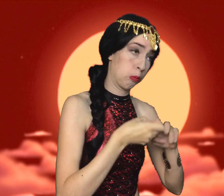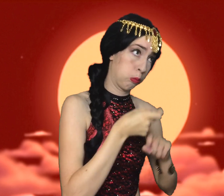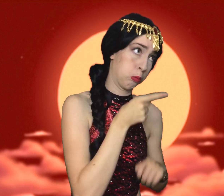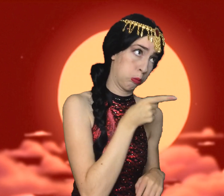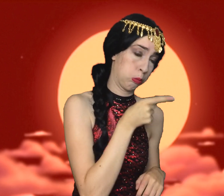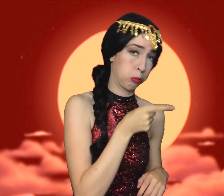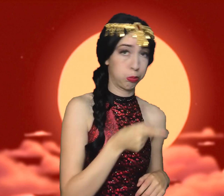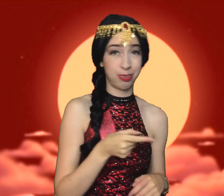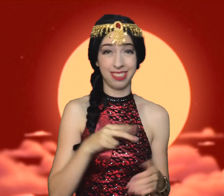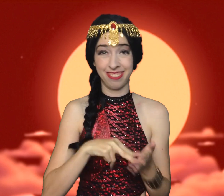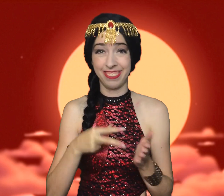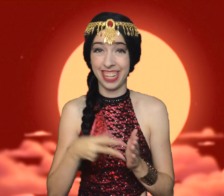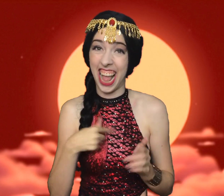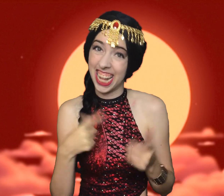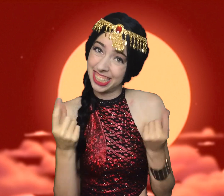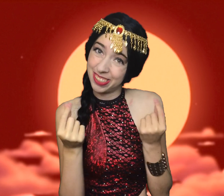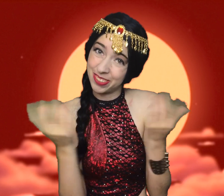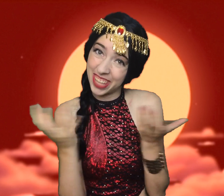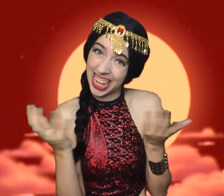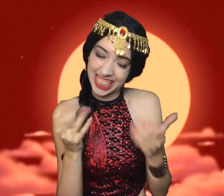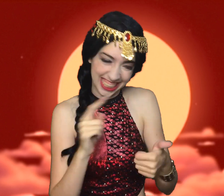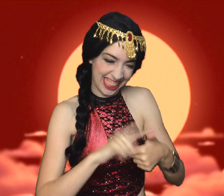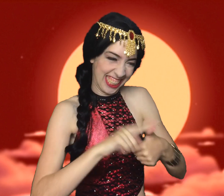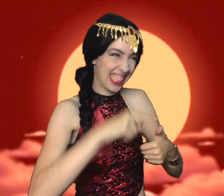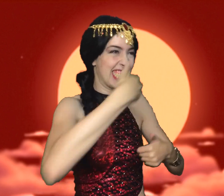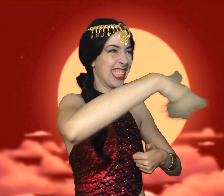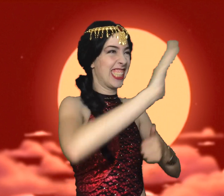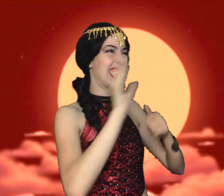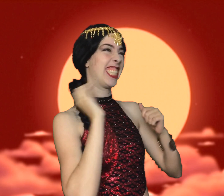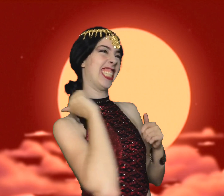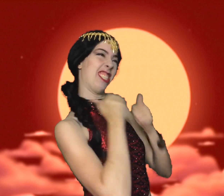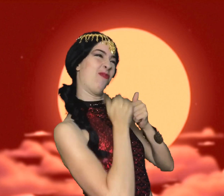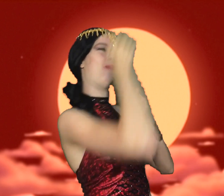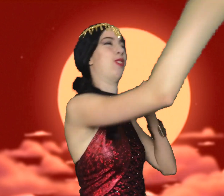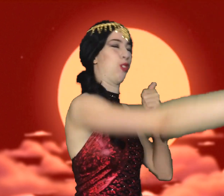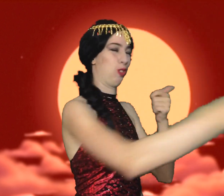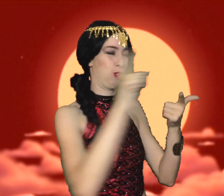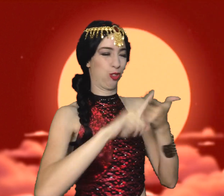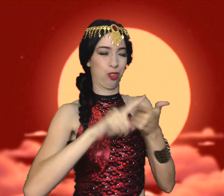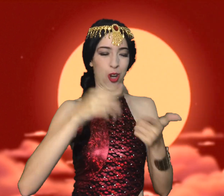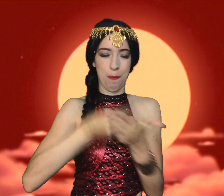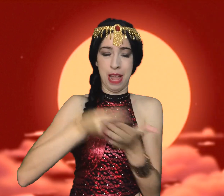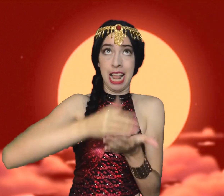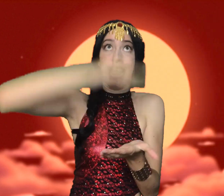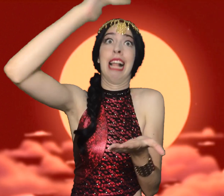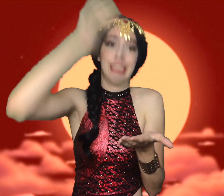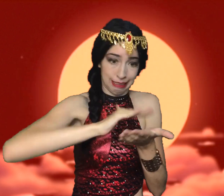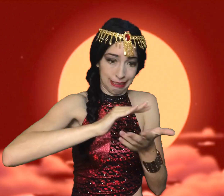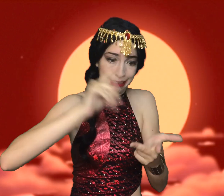give me adequate cause to send him packing on a one-way trip so his prospects take the terminal dip